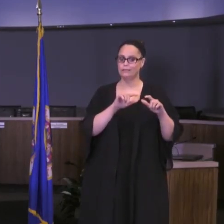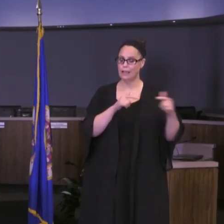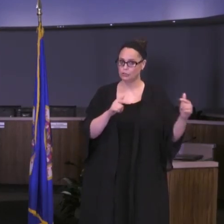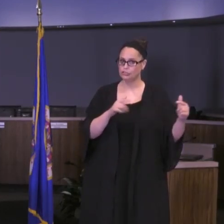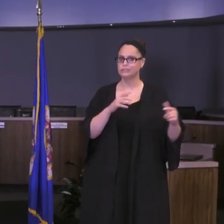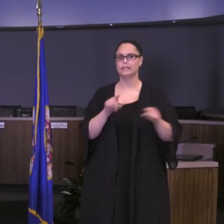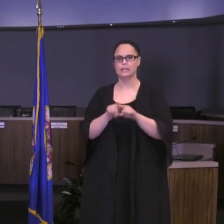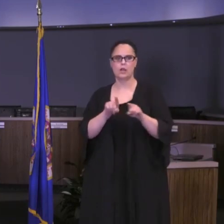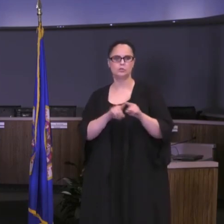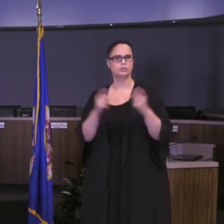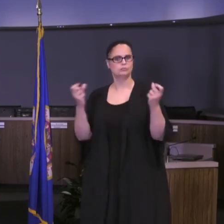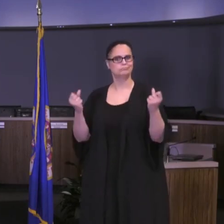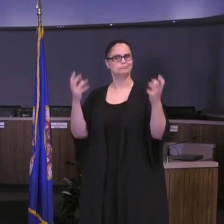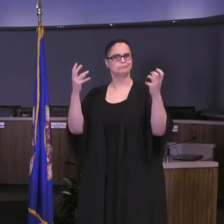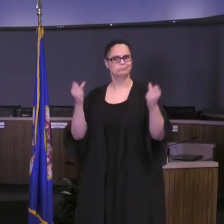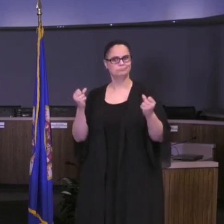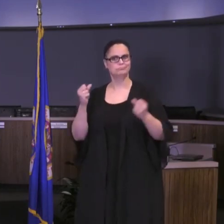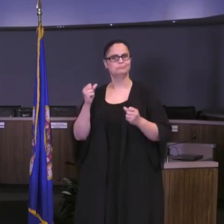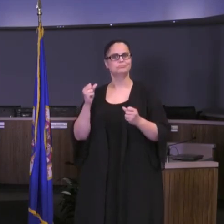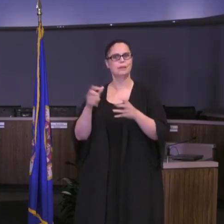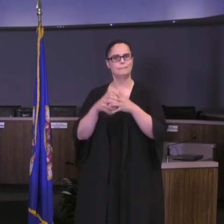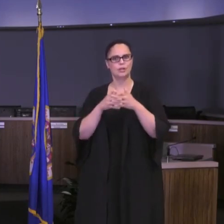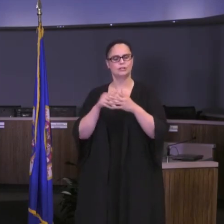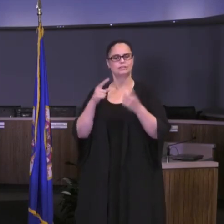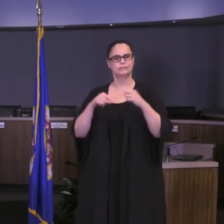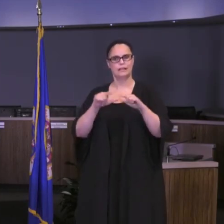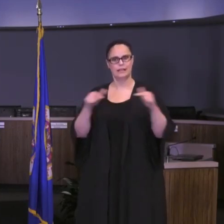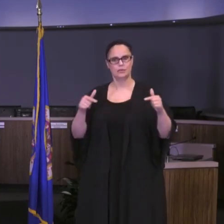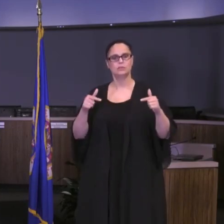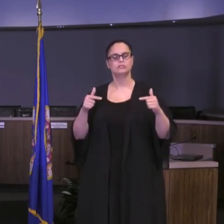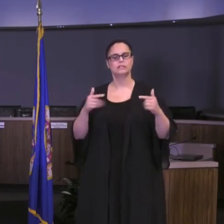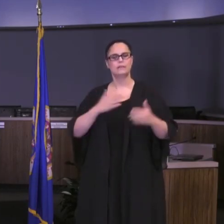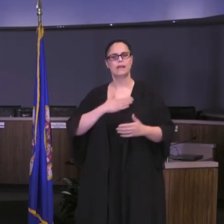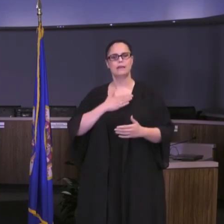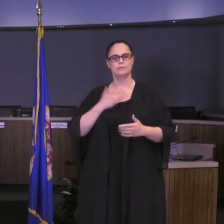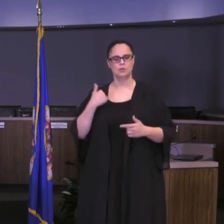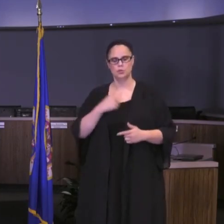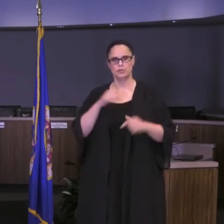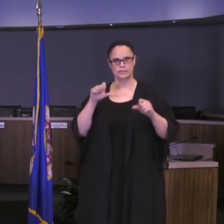us as well, very glad that we can be open and inclusive and inviting to our communities.